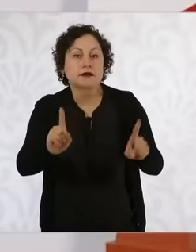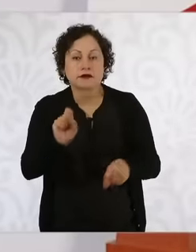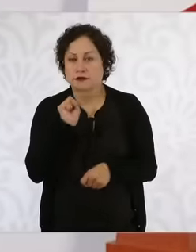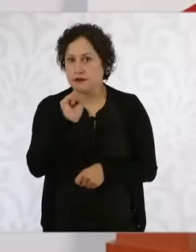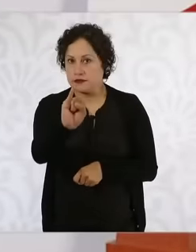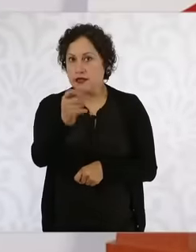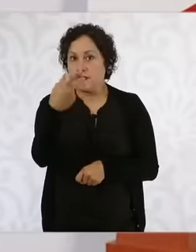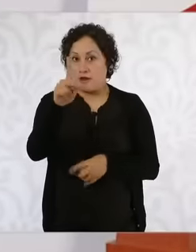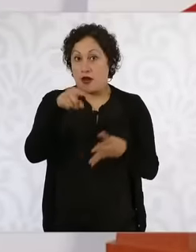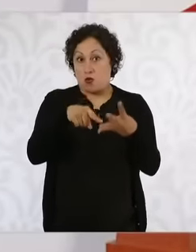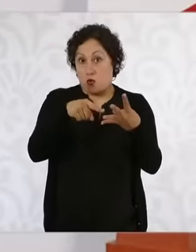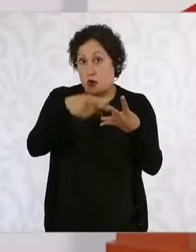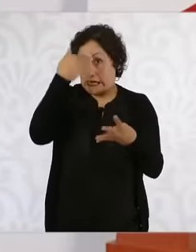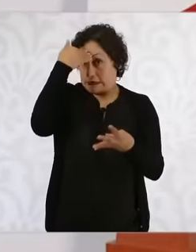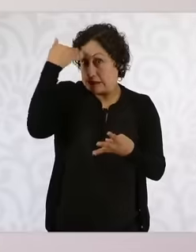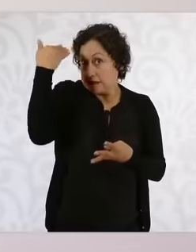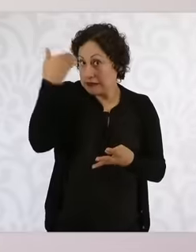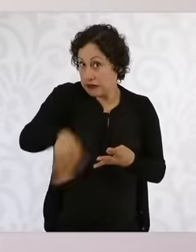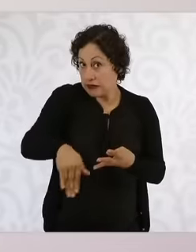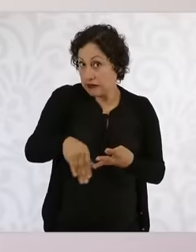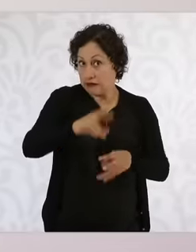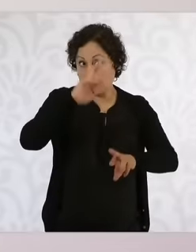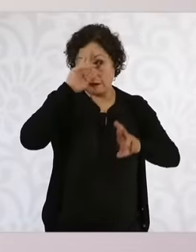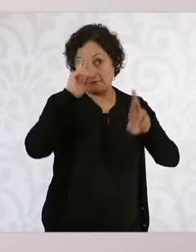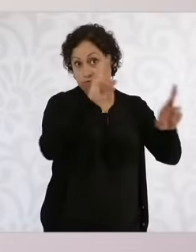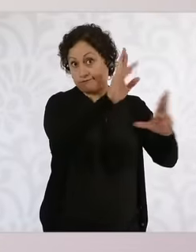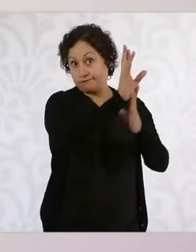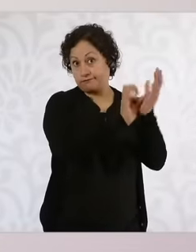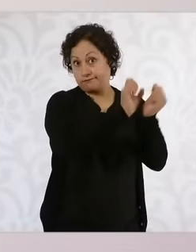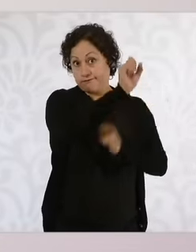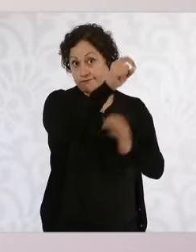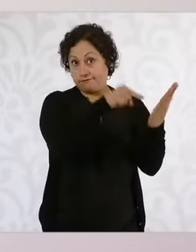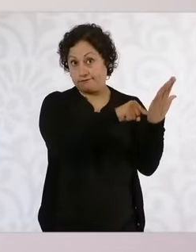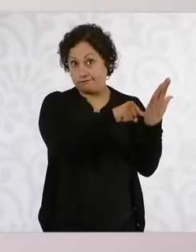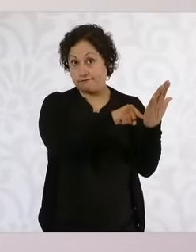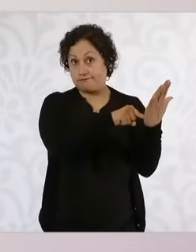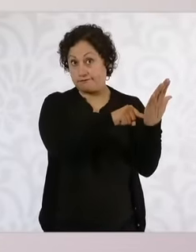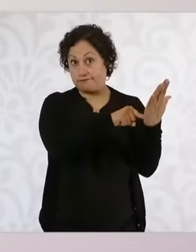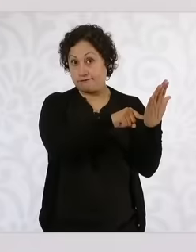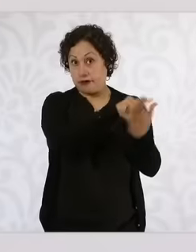reason prevailed, the Constitution prevailed, the rule of law prevailed, the law prevailed because